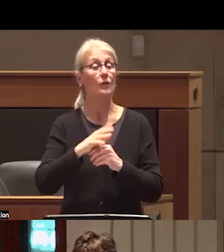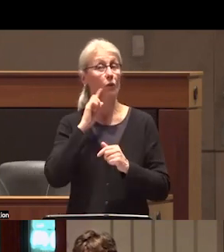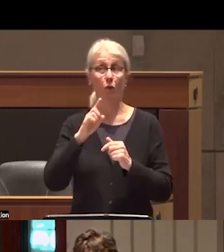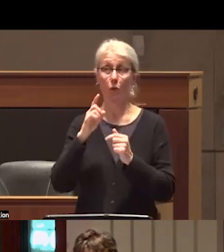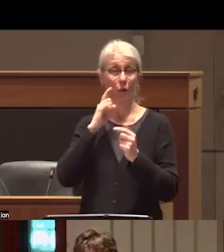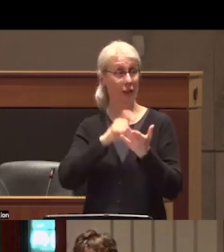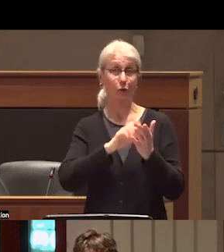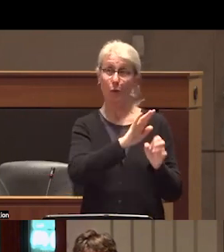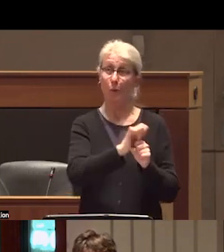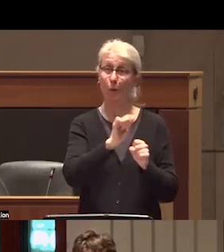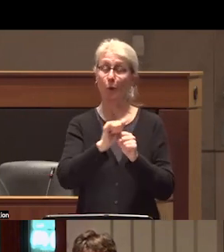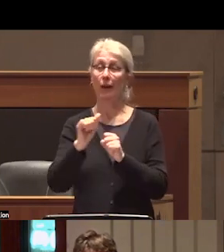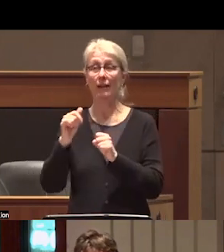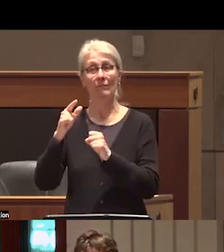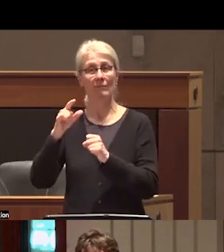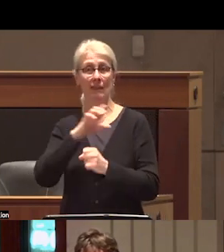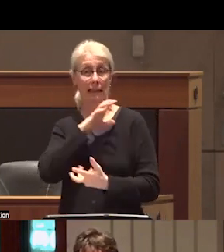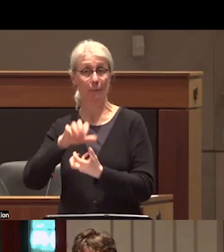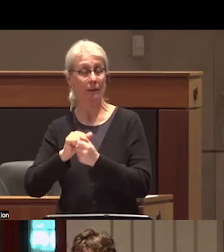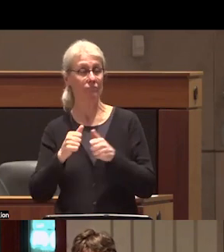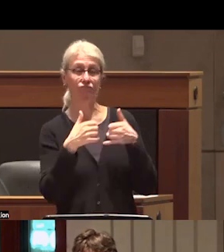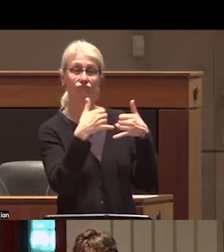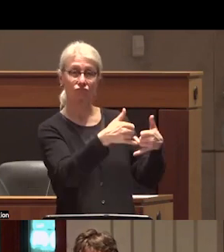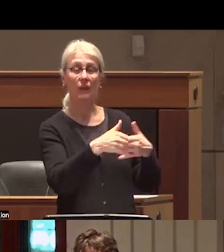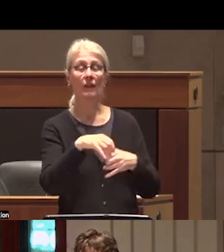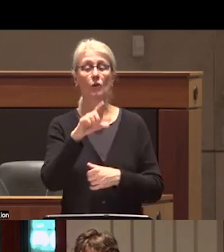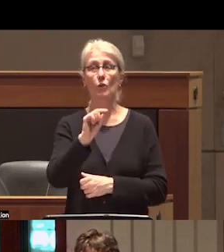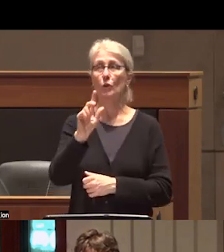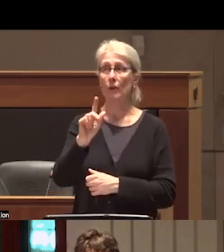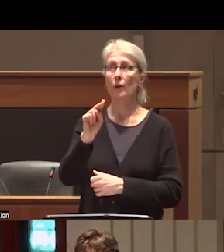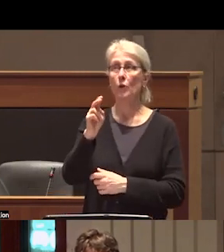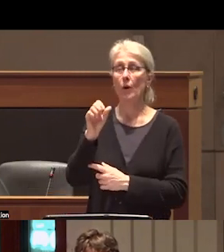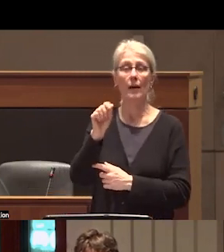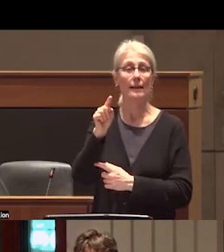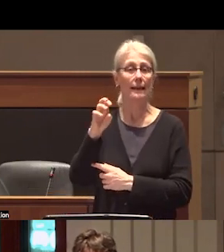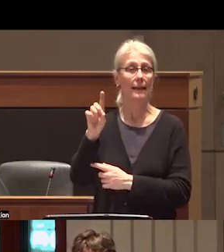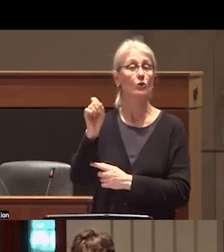I would like to present Nicole Luongo with the 2023 Nora and Ted Sterling prize in support of